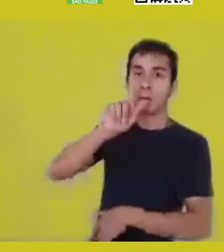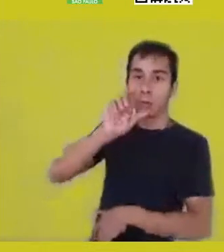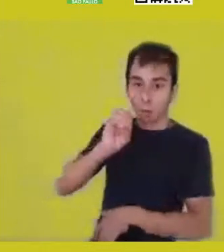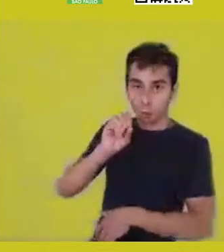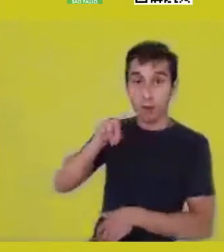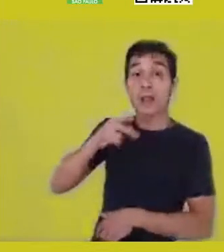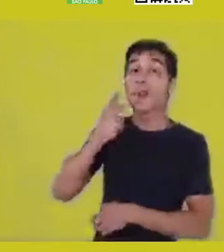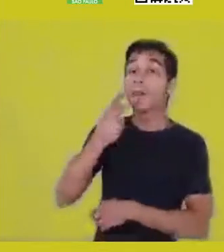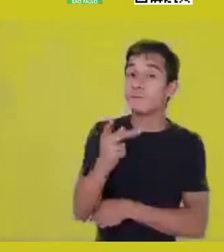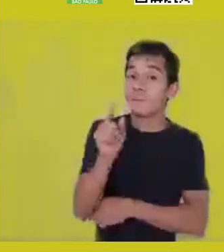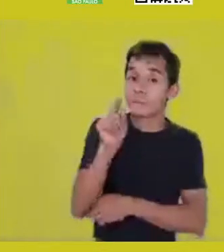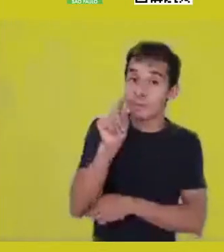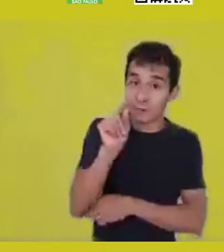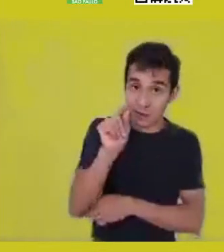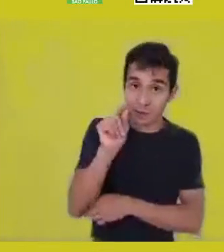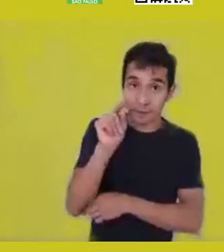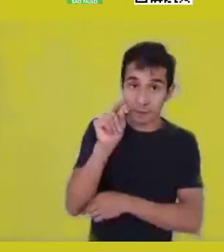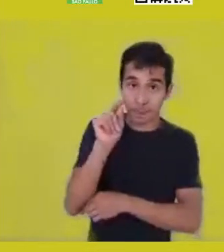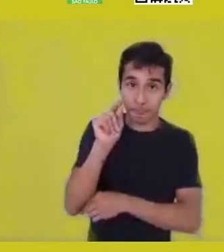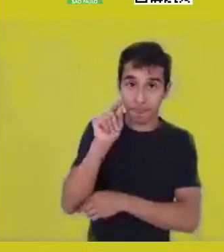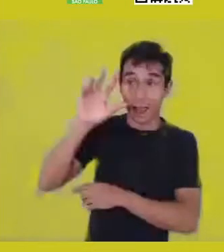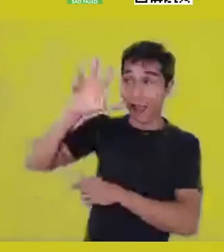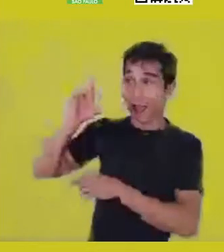and he said, “Well, Katiúscia, right now we also have